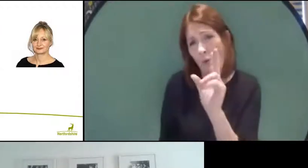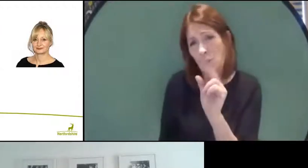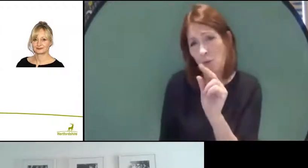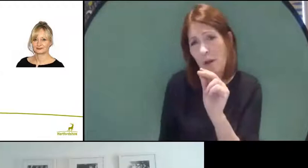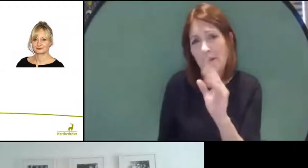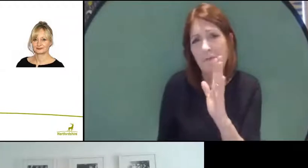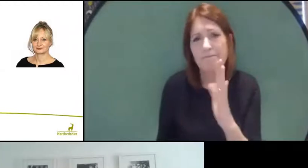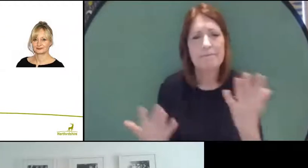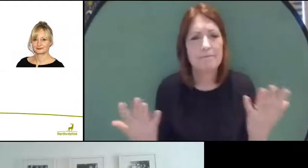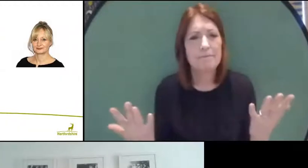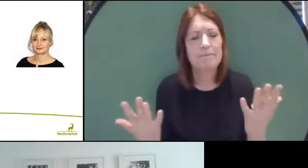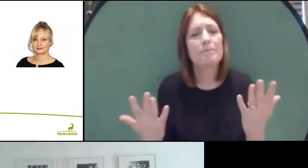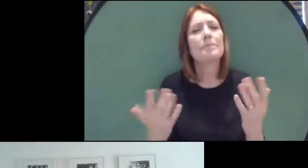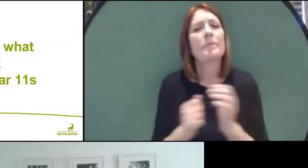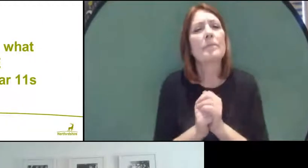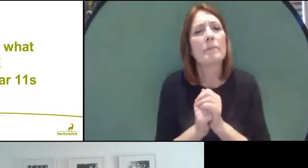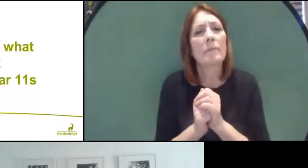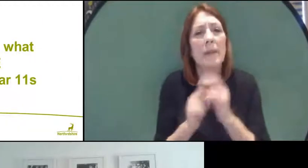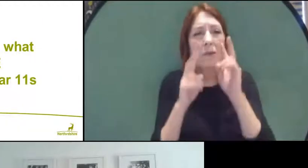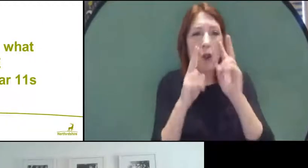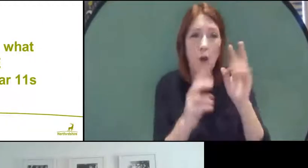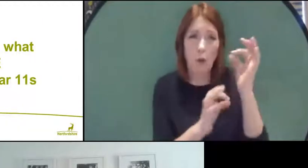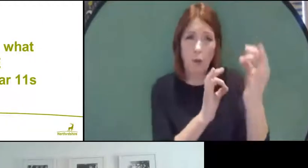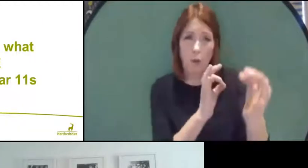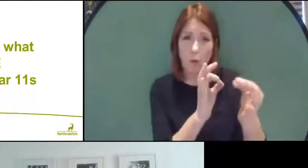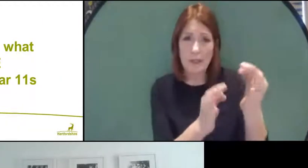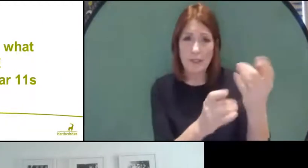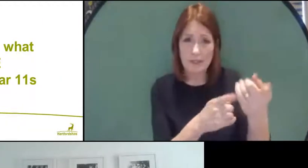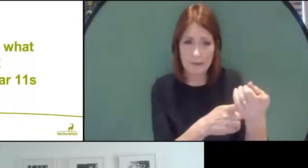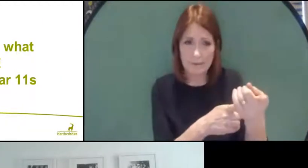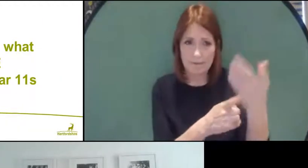So, if we look at the questions that you submitted - first of all,